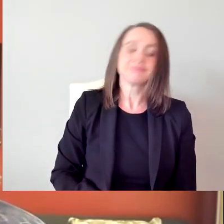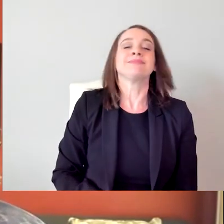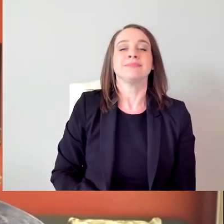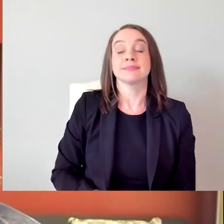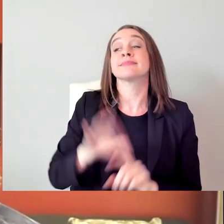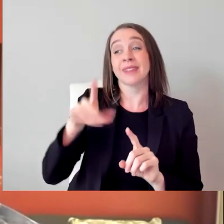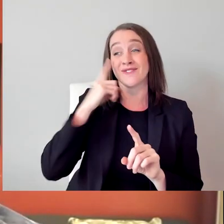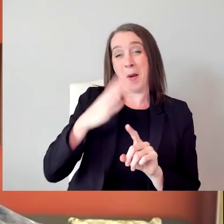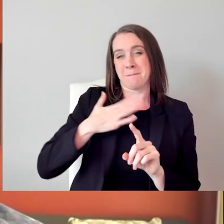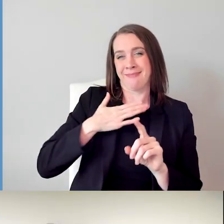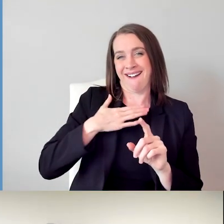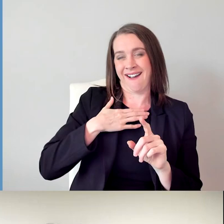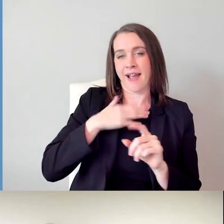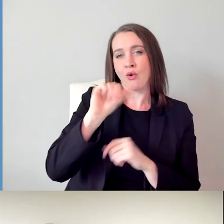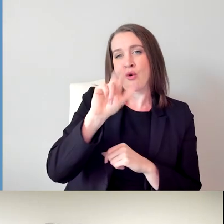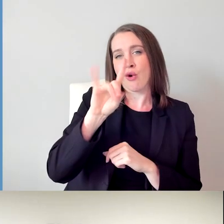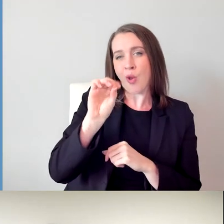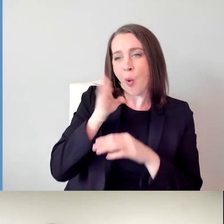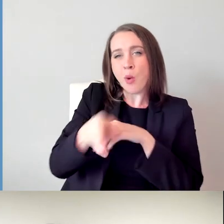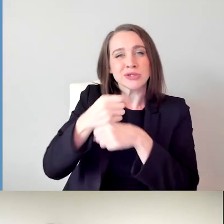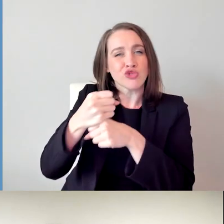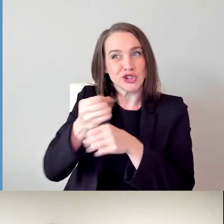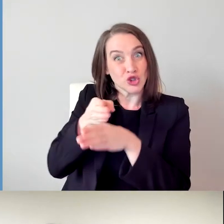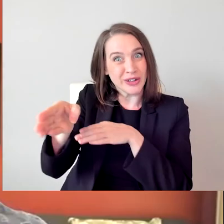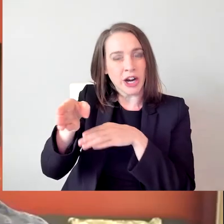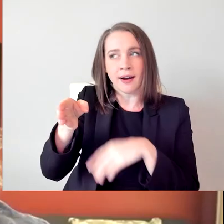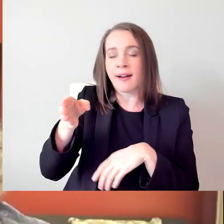it was always like that elephant in the room. I'm sitting in a wheelchair.